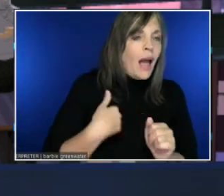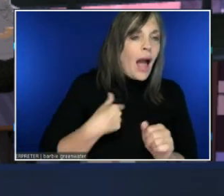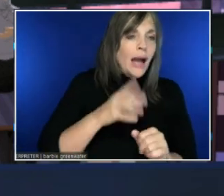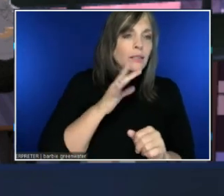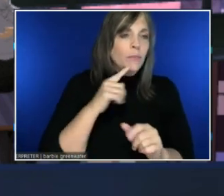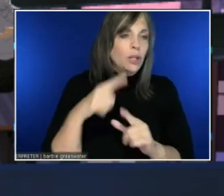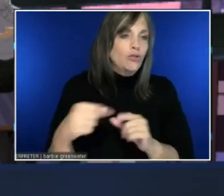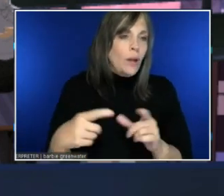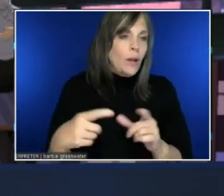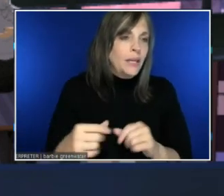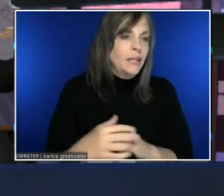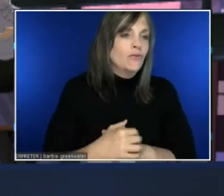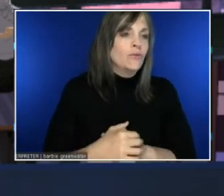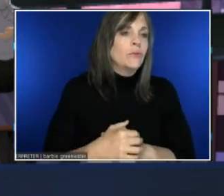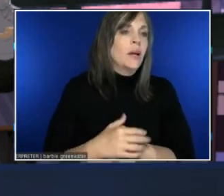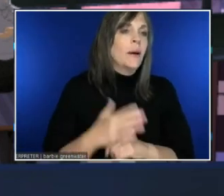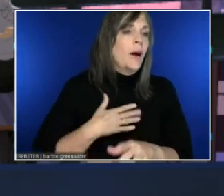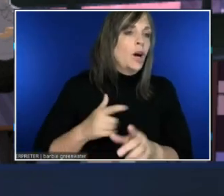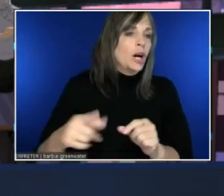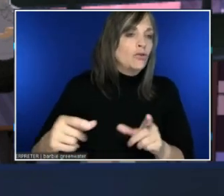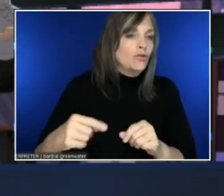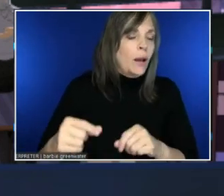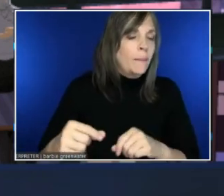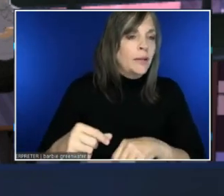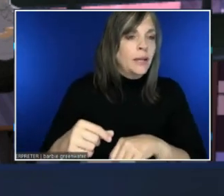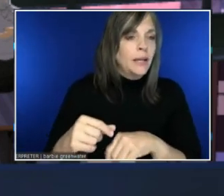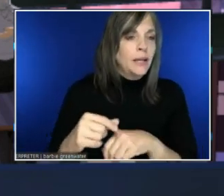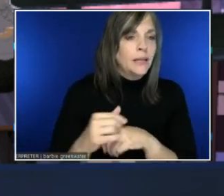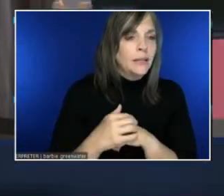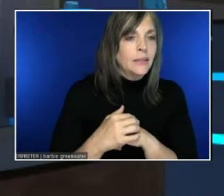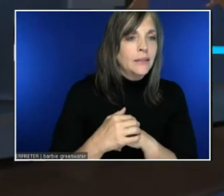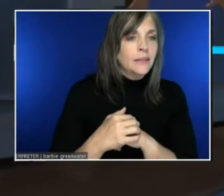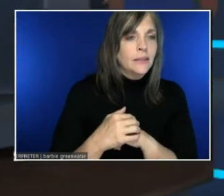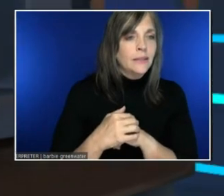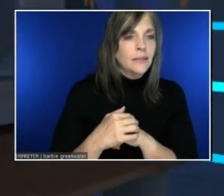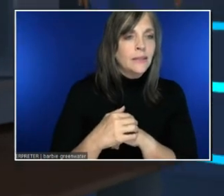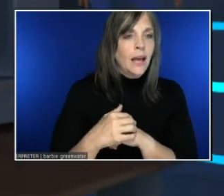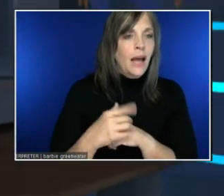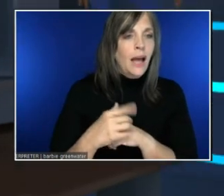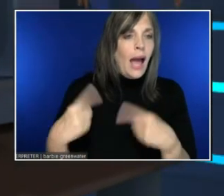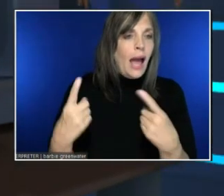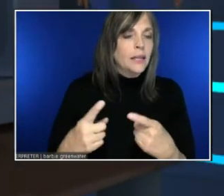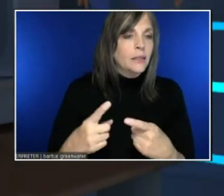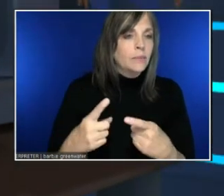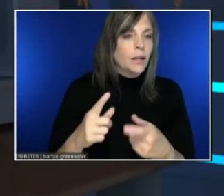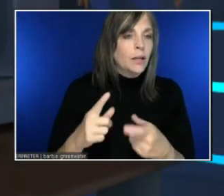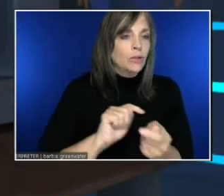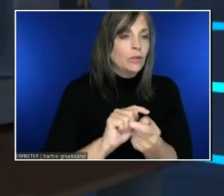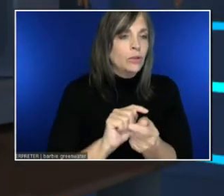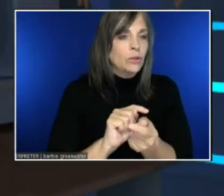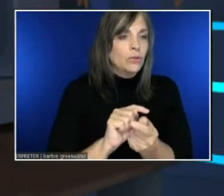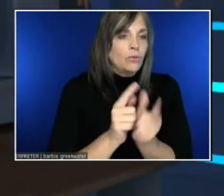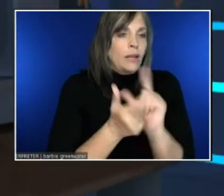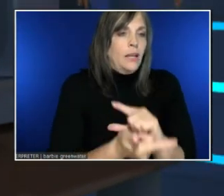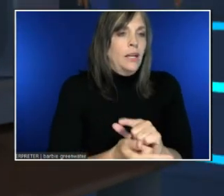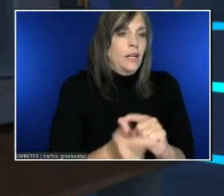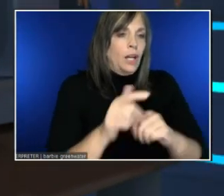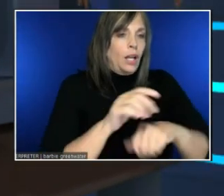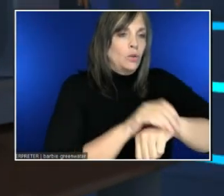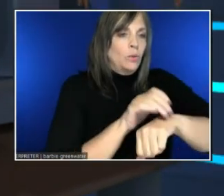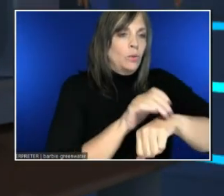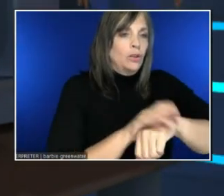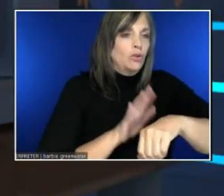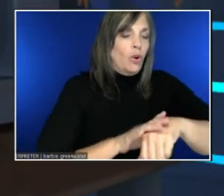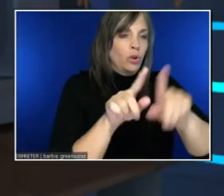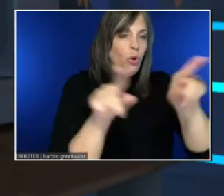Whether it has been translated into your own language?